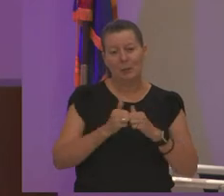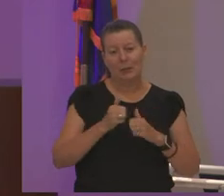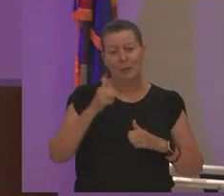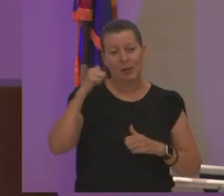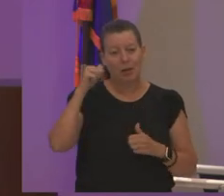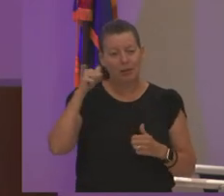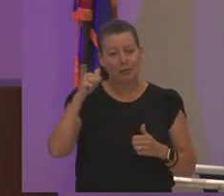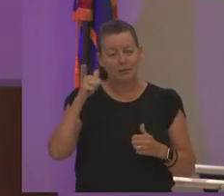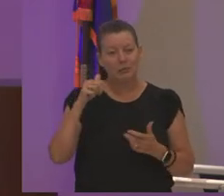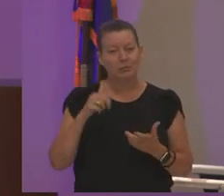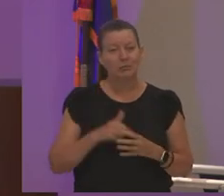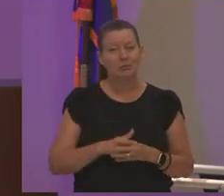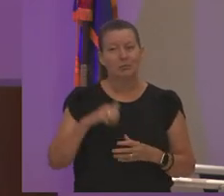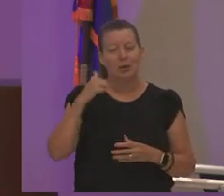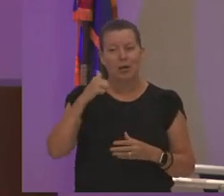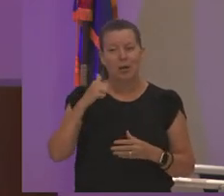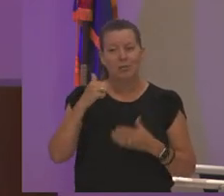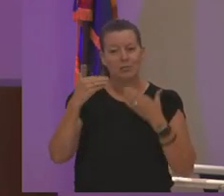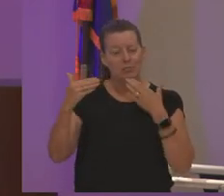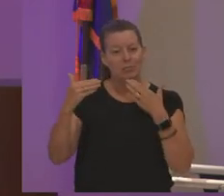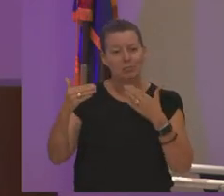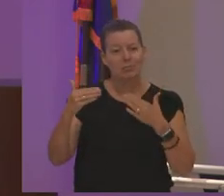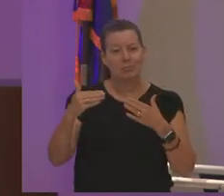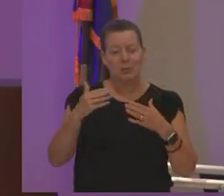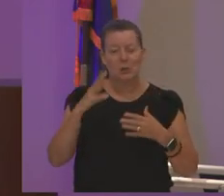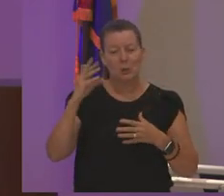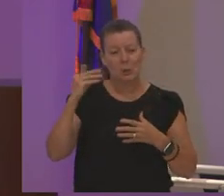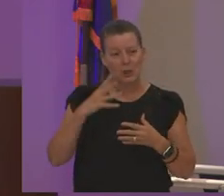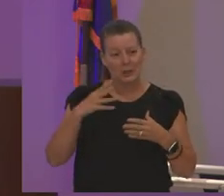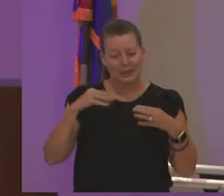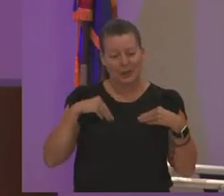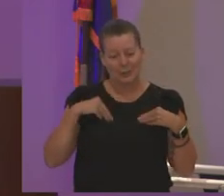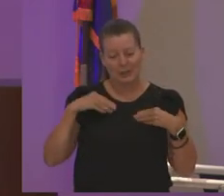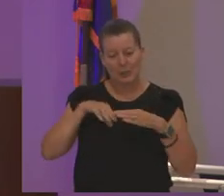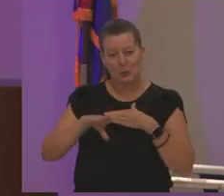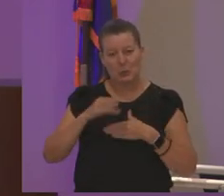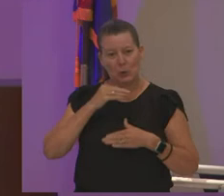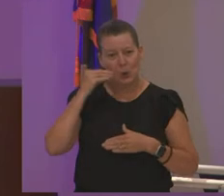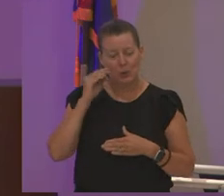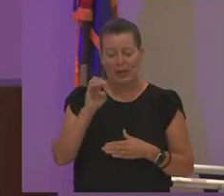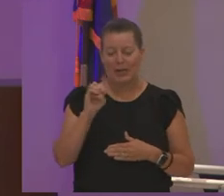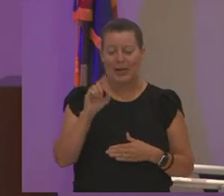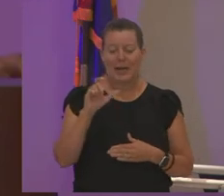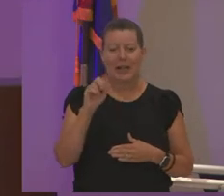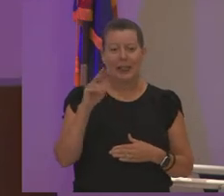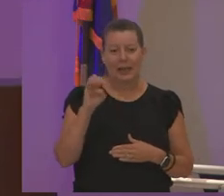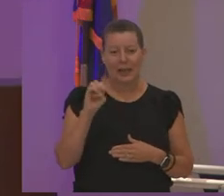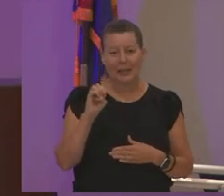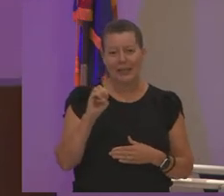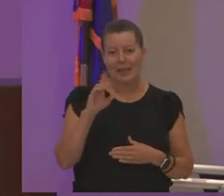who has graciously accepted me into her home elaine davis i want to thank her and honor her